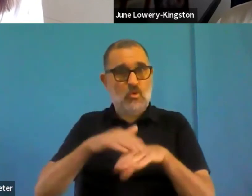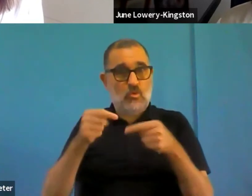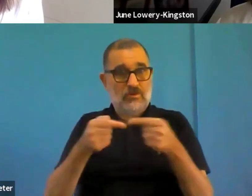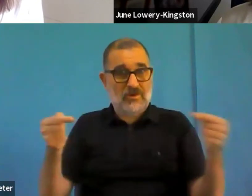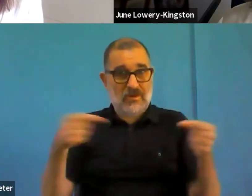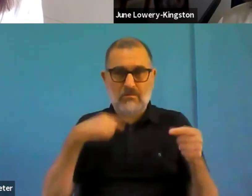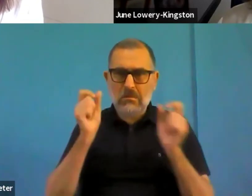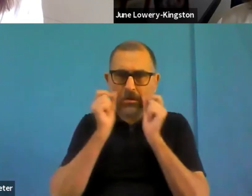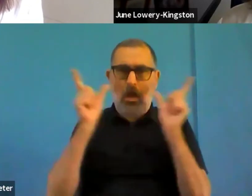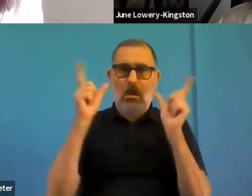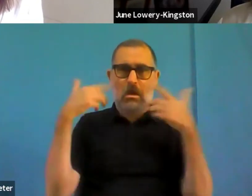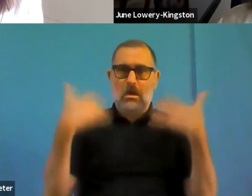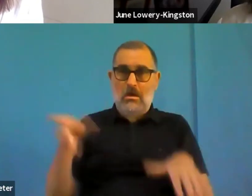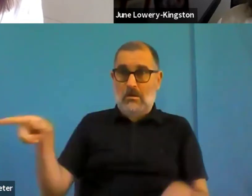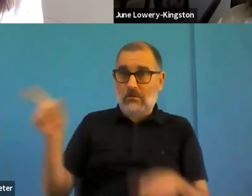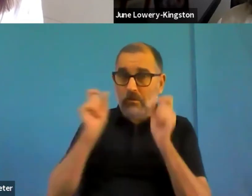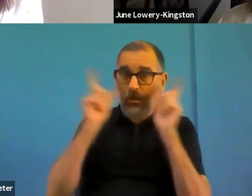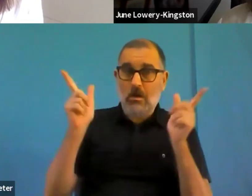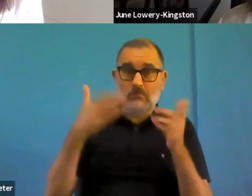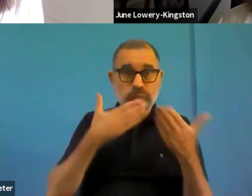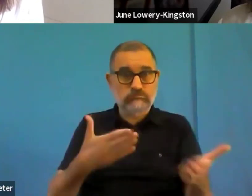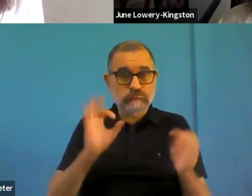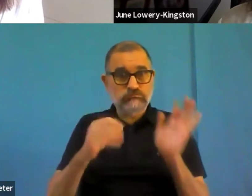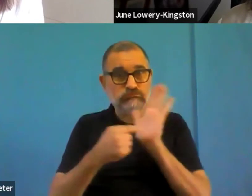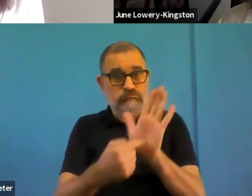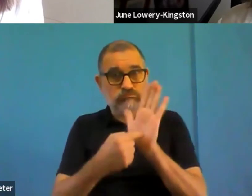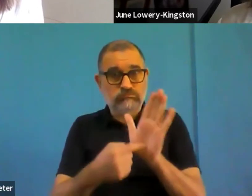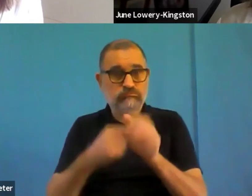And as I will talk about for the next two or three slides, they are not representative.